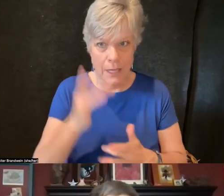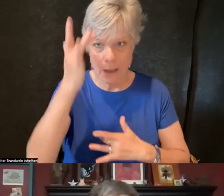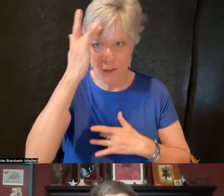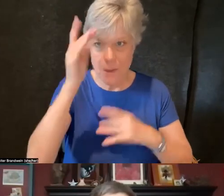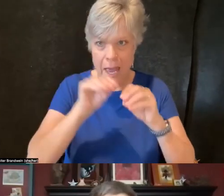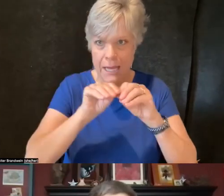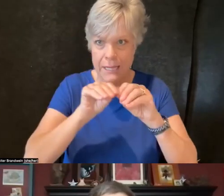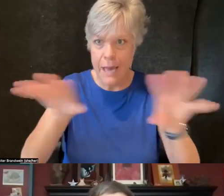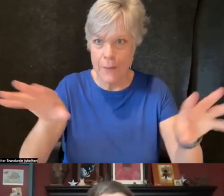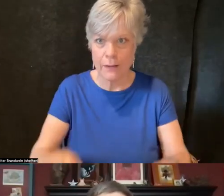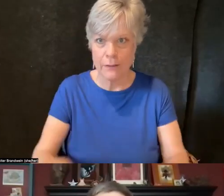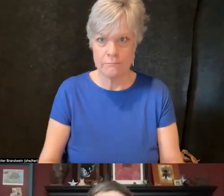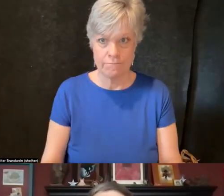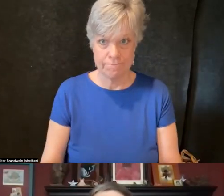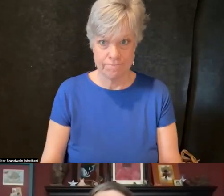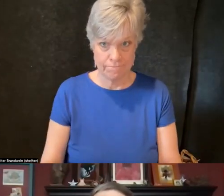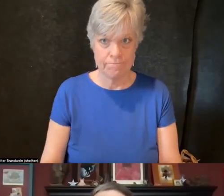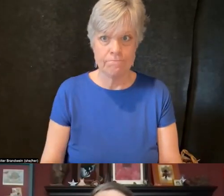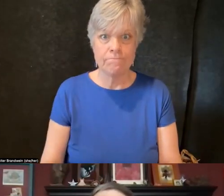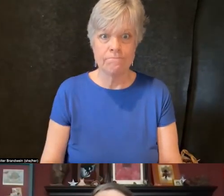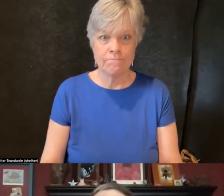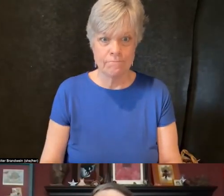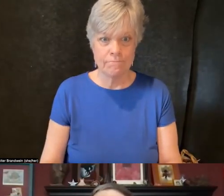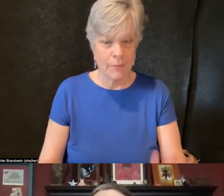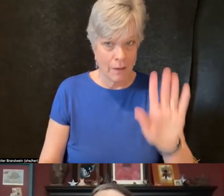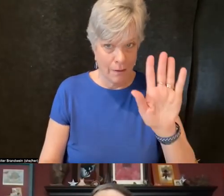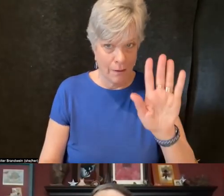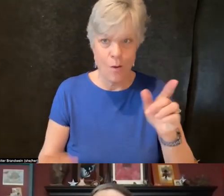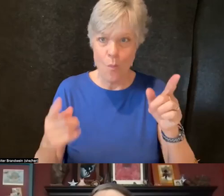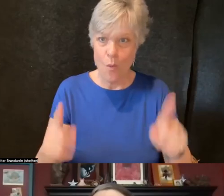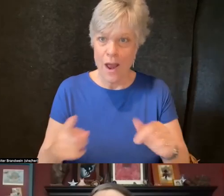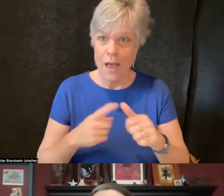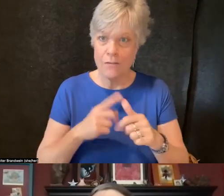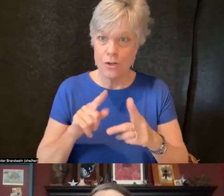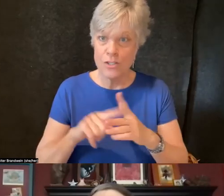And one thing when I first started in this position is